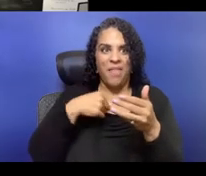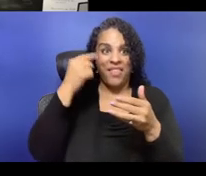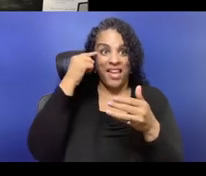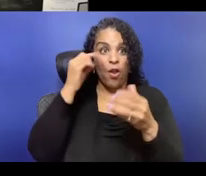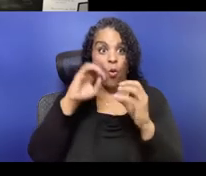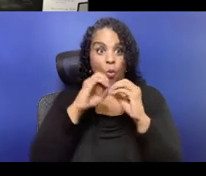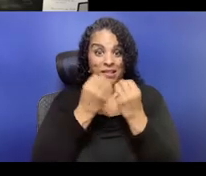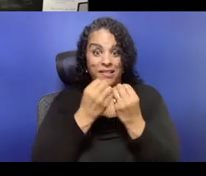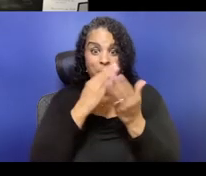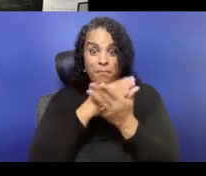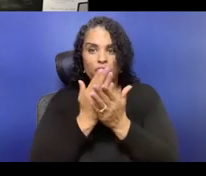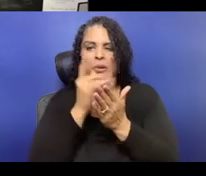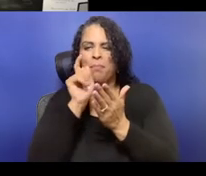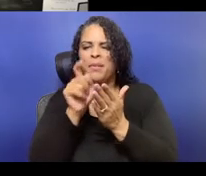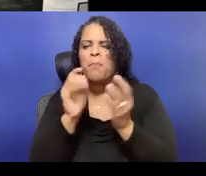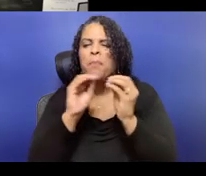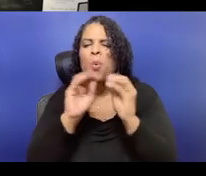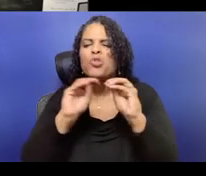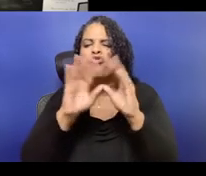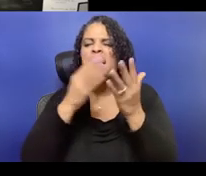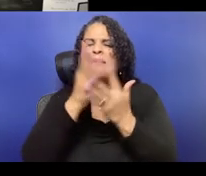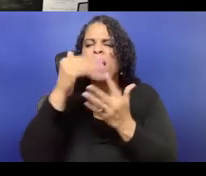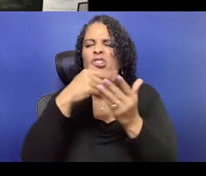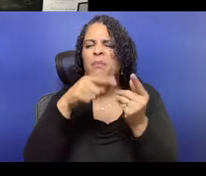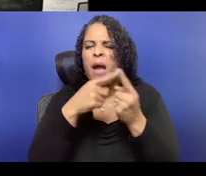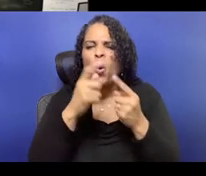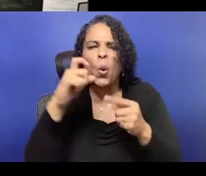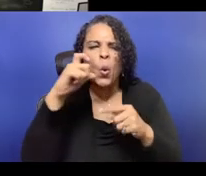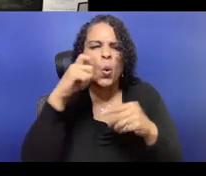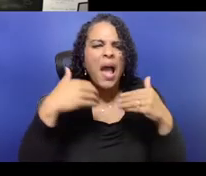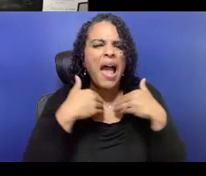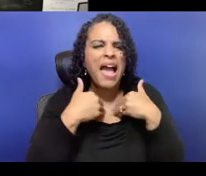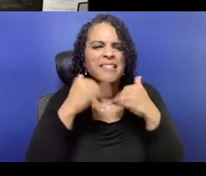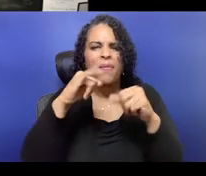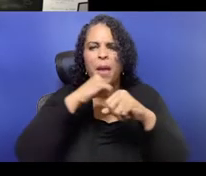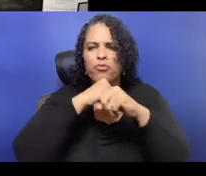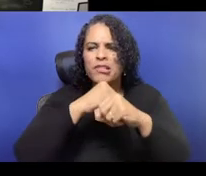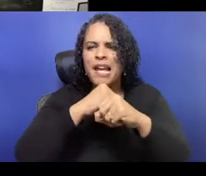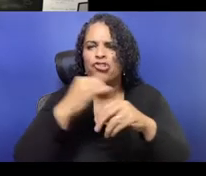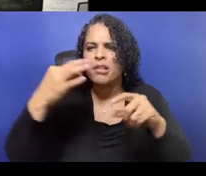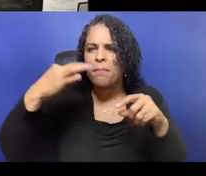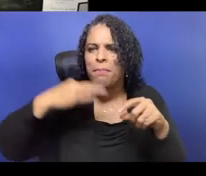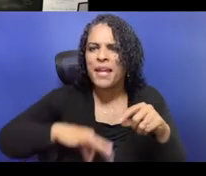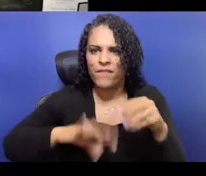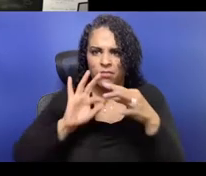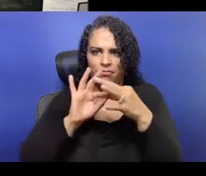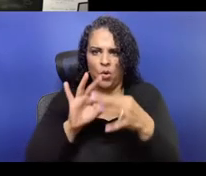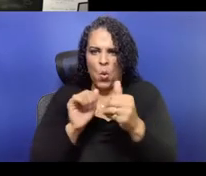But really, if you're saying that your artistry is in service of something outside of yourself,